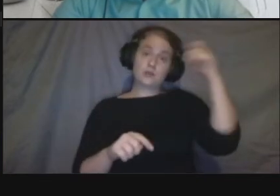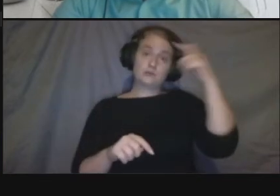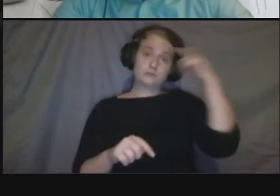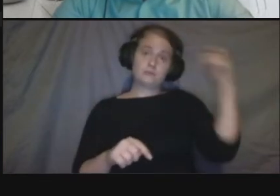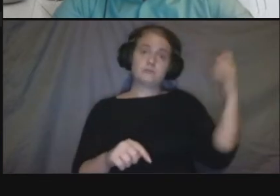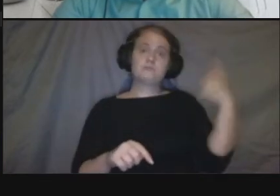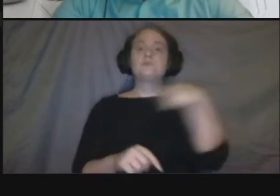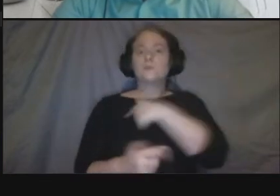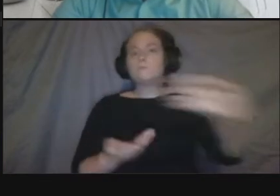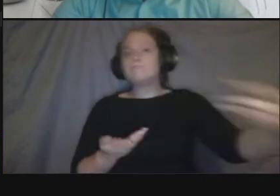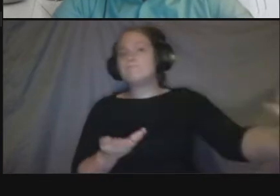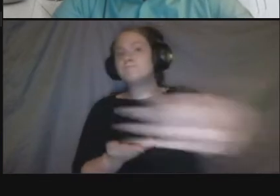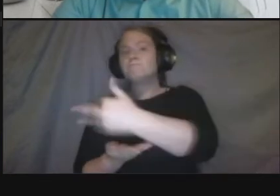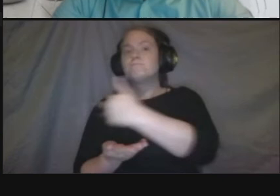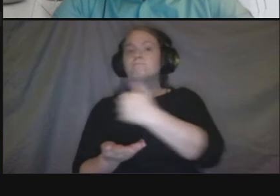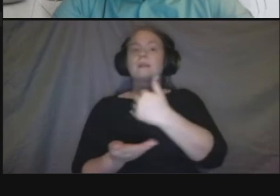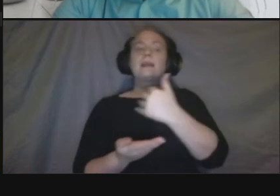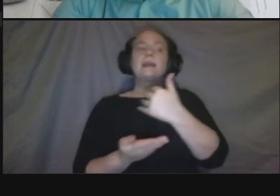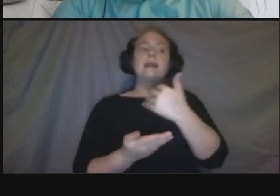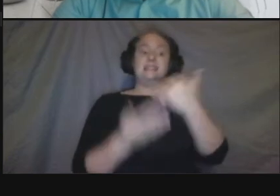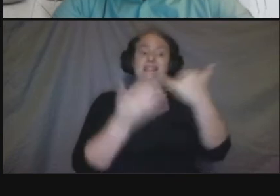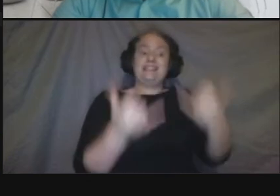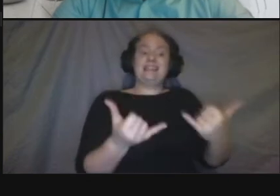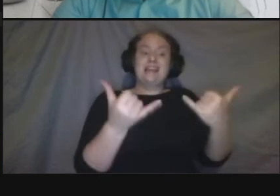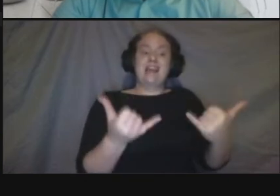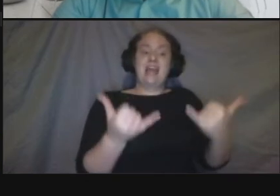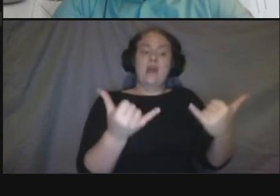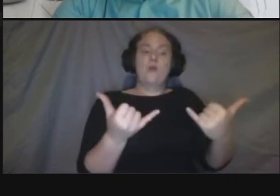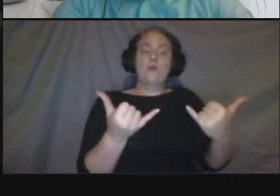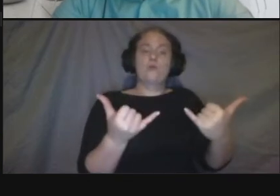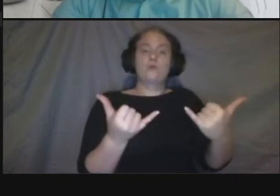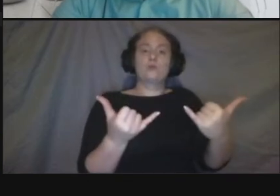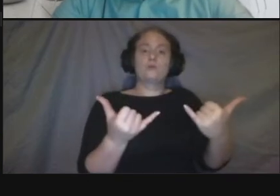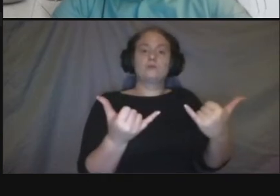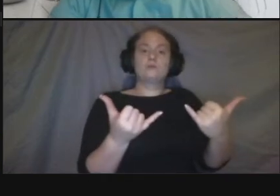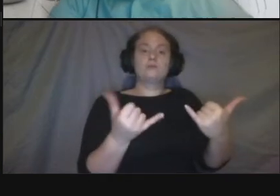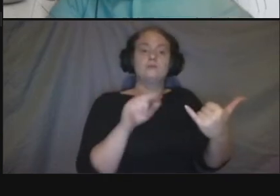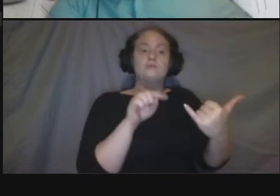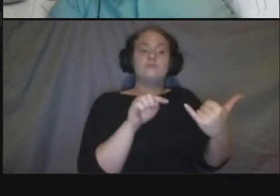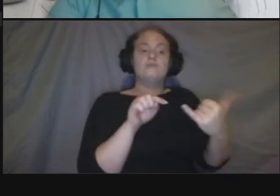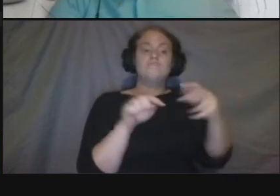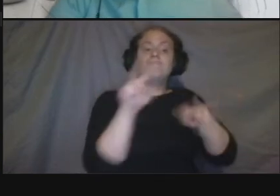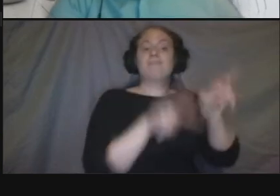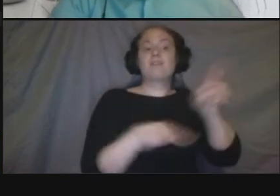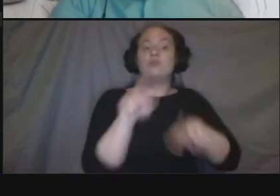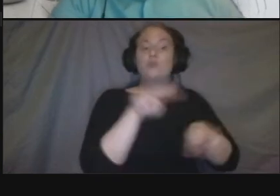existing conditions report and then we're going to start um coming up with some ideas for concepts